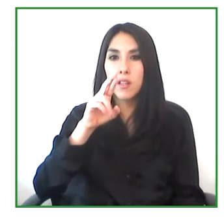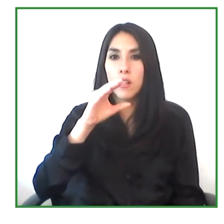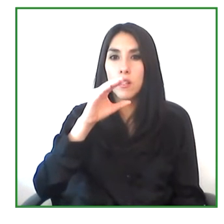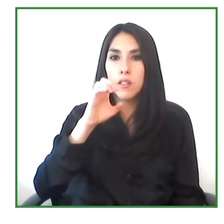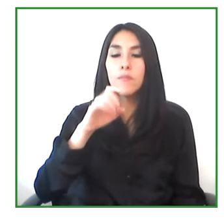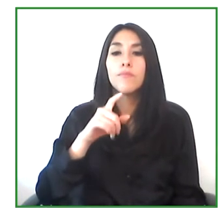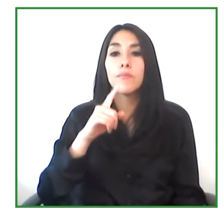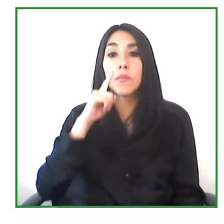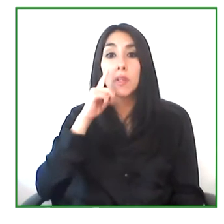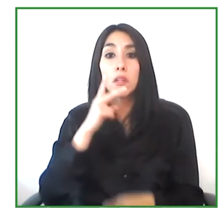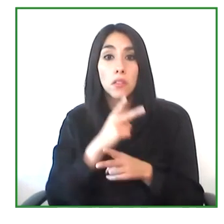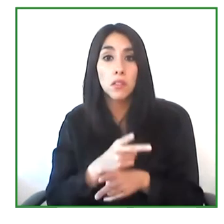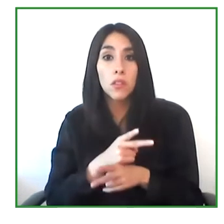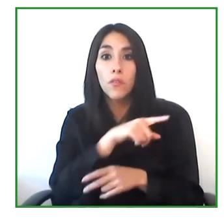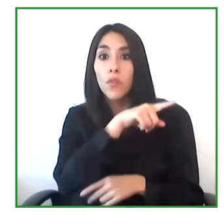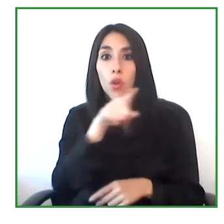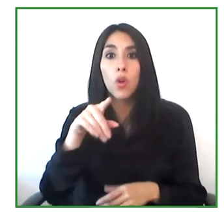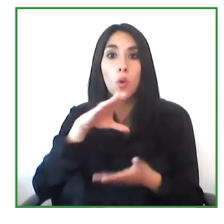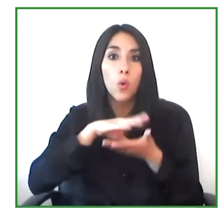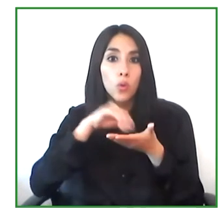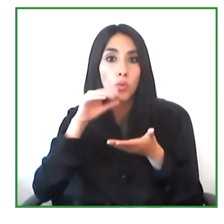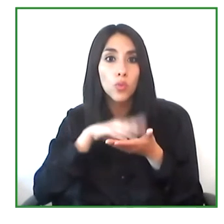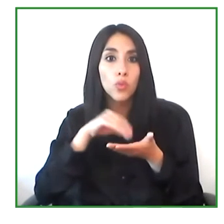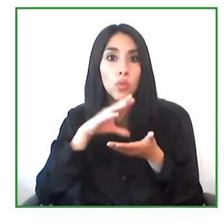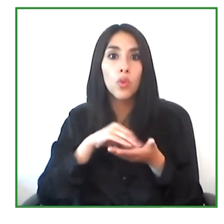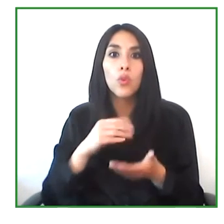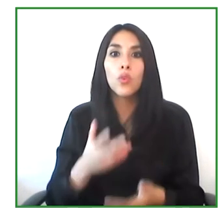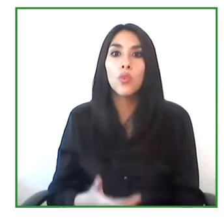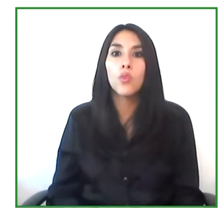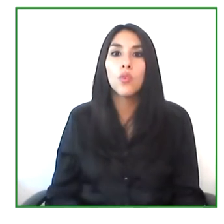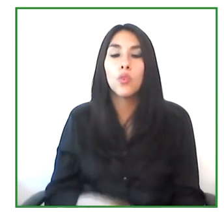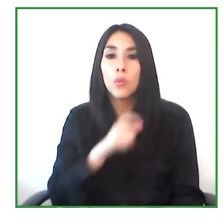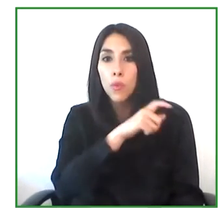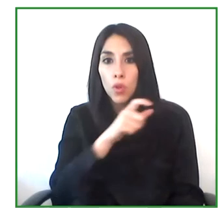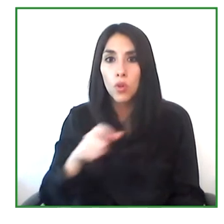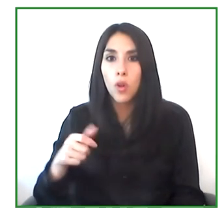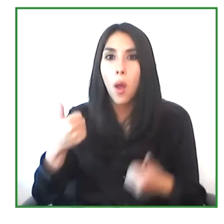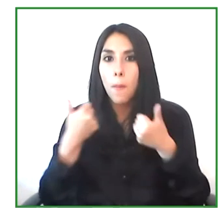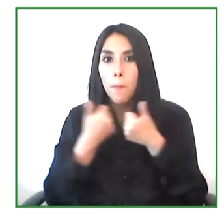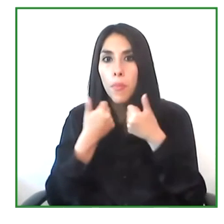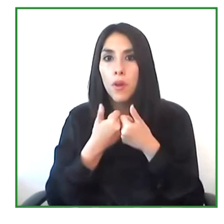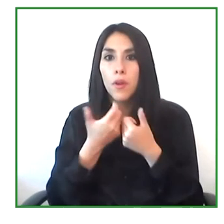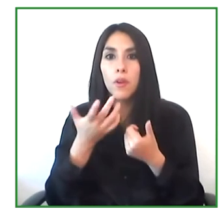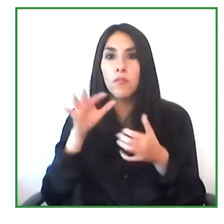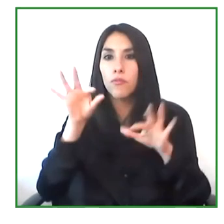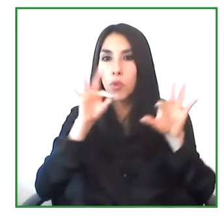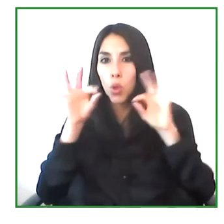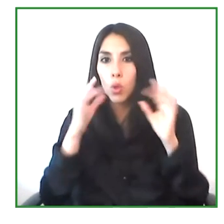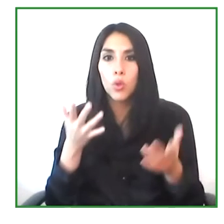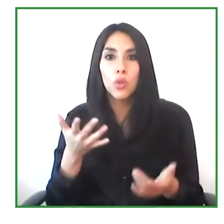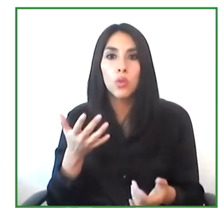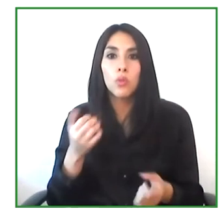What we would like to see is that they then begin to train further professionals. But I think it would be more than possible